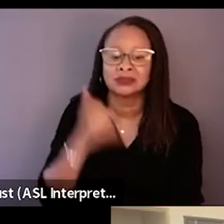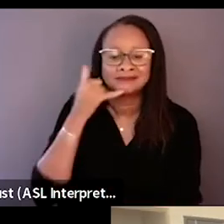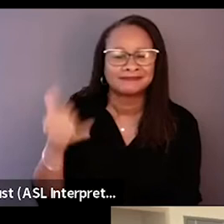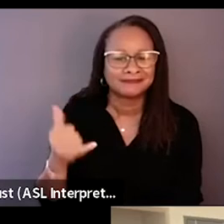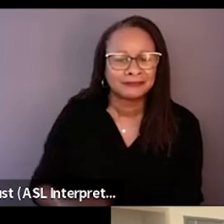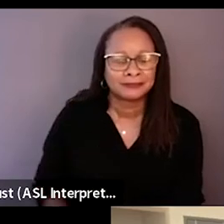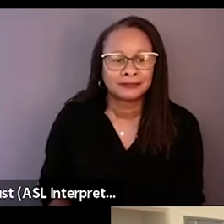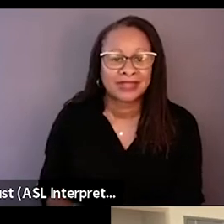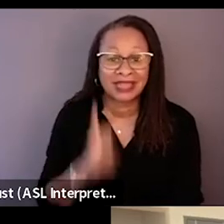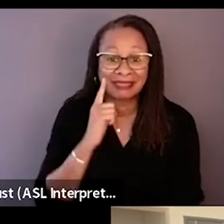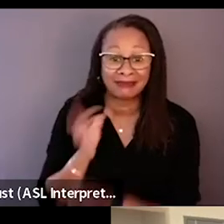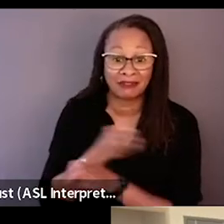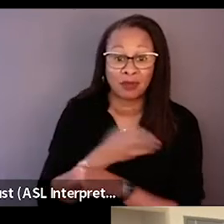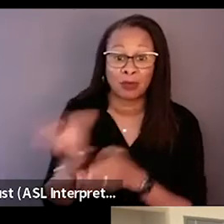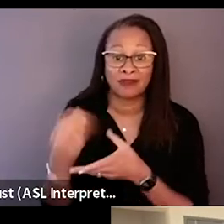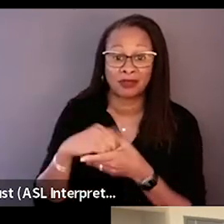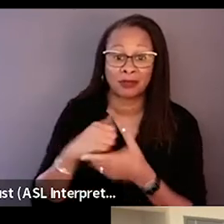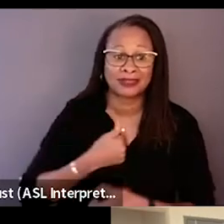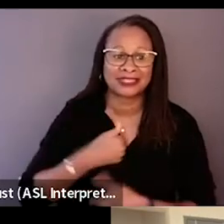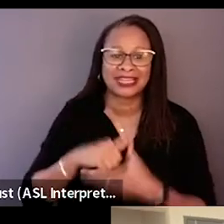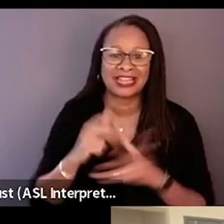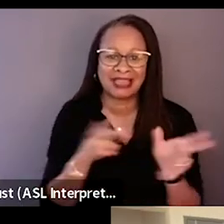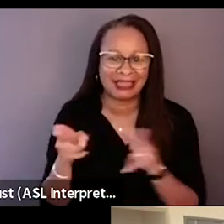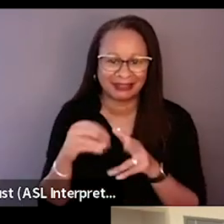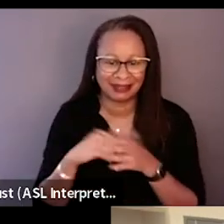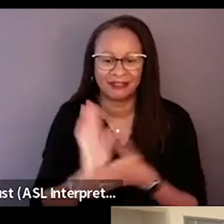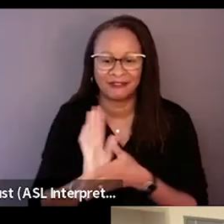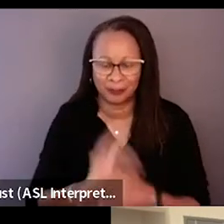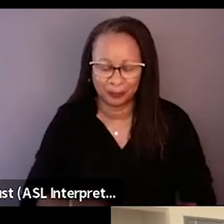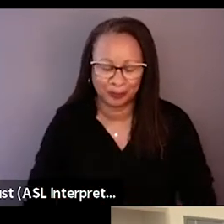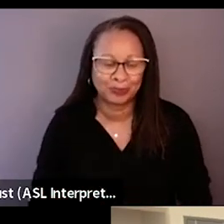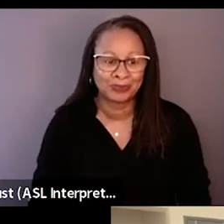before I included myself in the edit of the film, because you just...